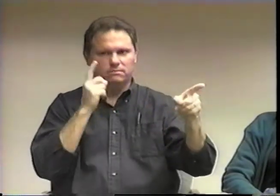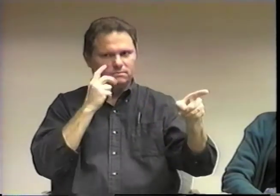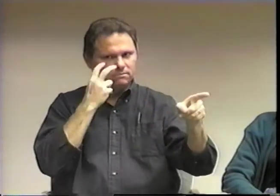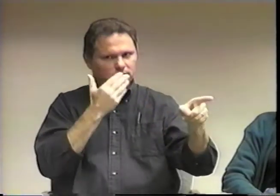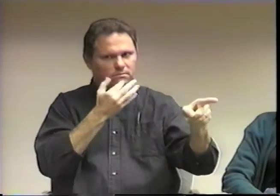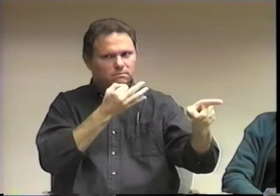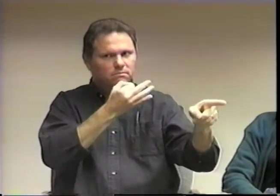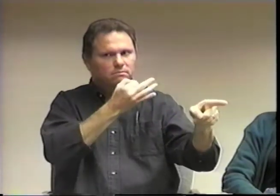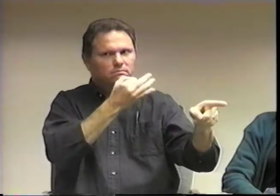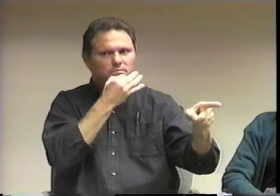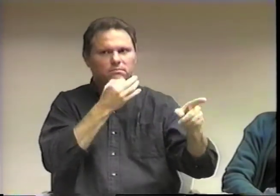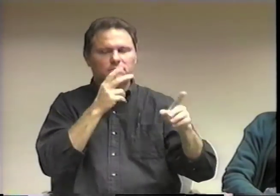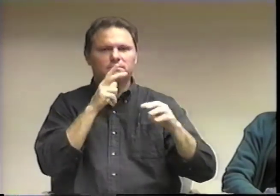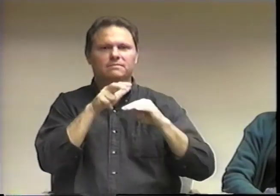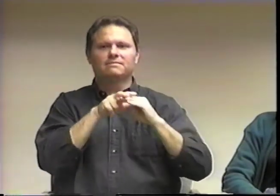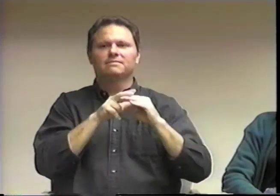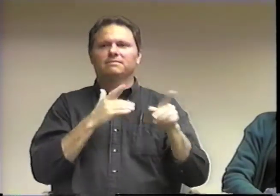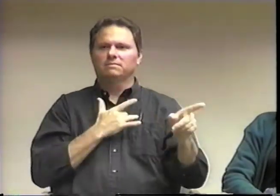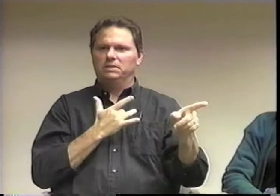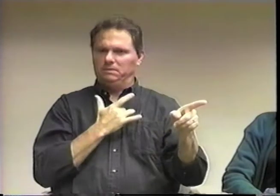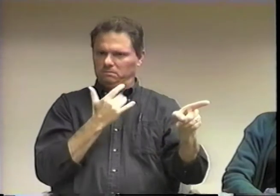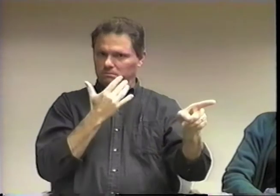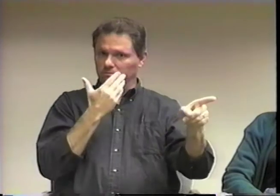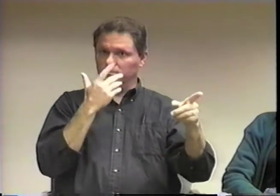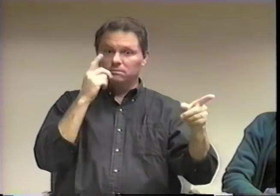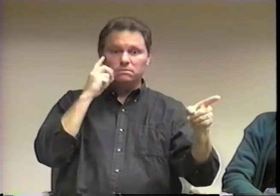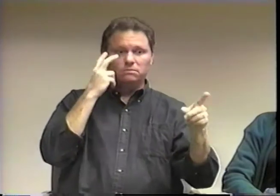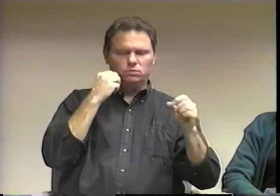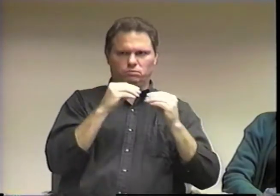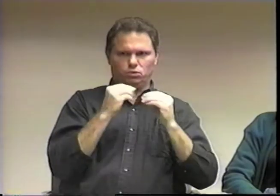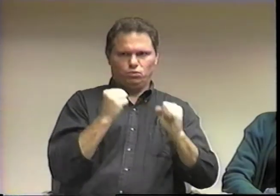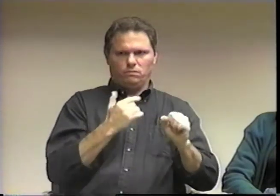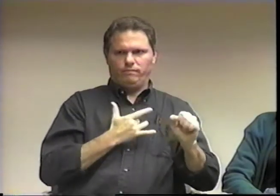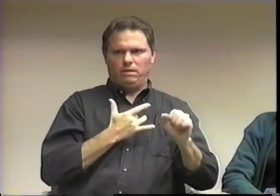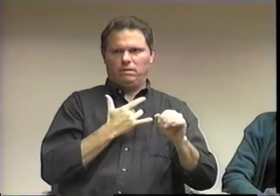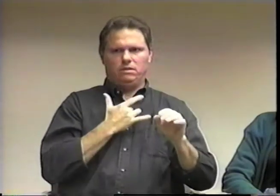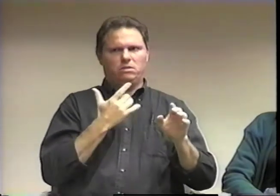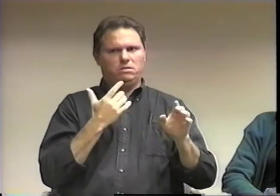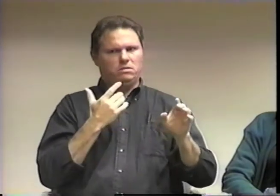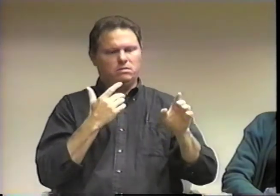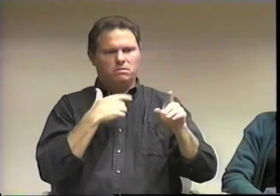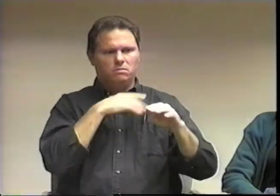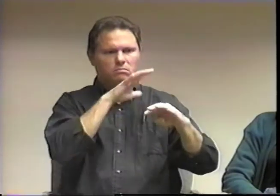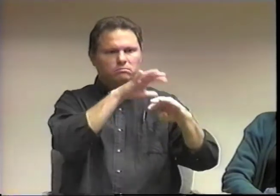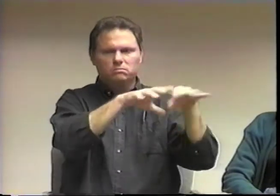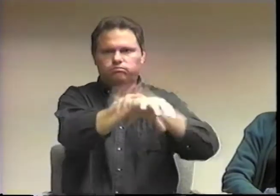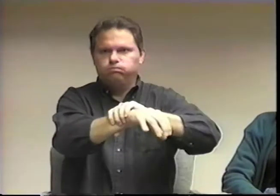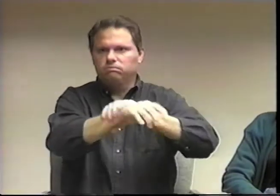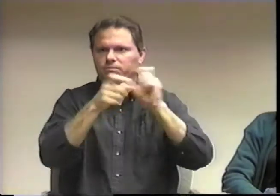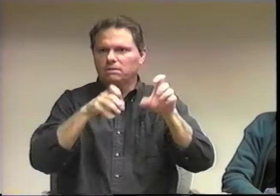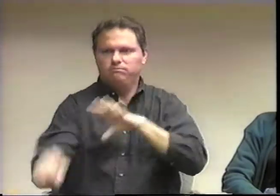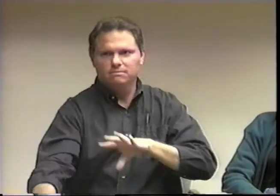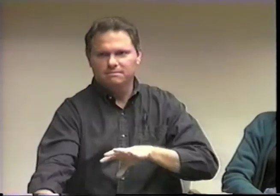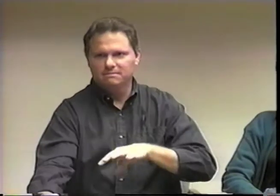and then run away. Some of them had a strong sense of touch, almost like their sense of touch was enhanced.